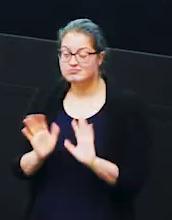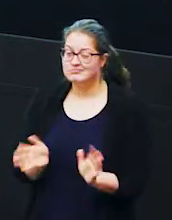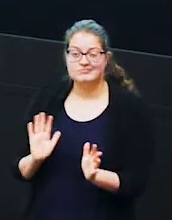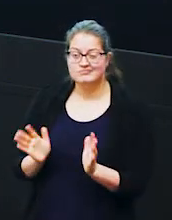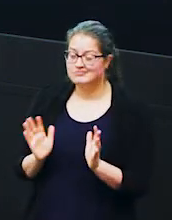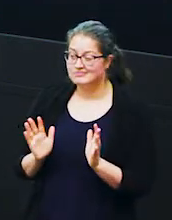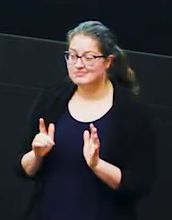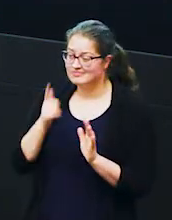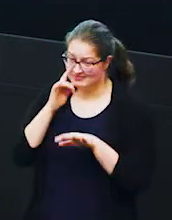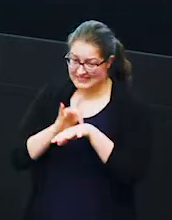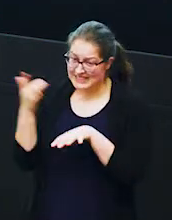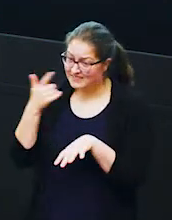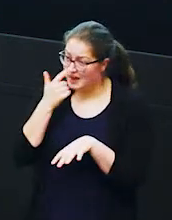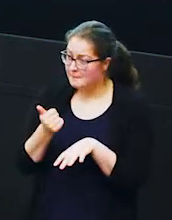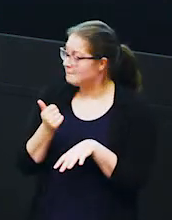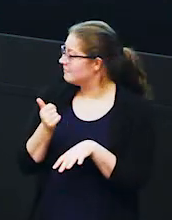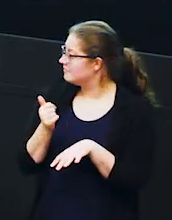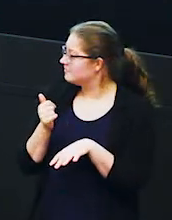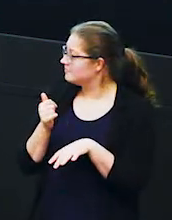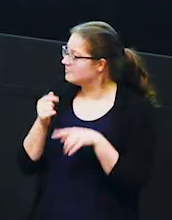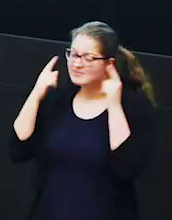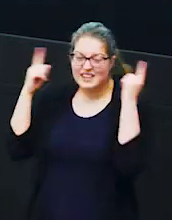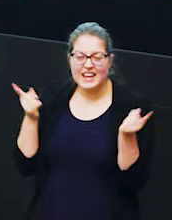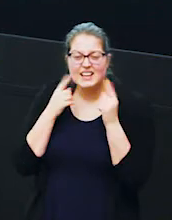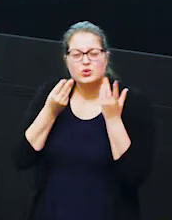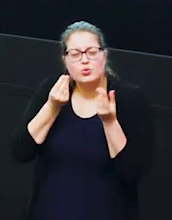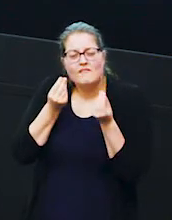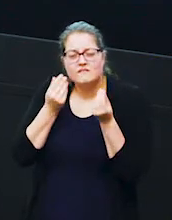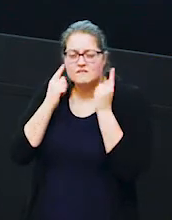it can be quite sensitive especially the soft bits on there on their ears and around their faces so